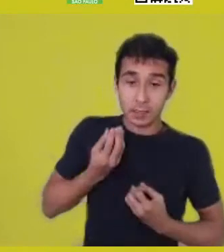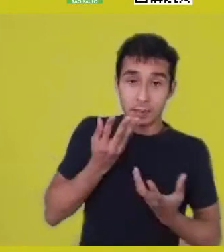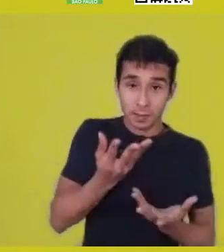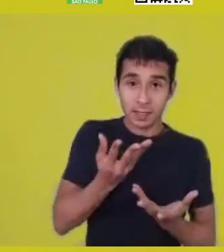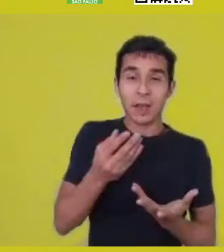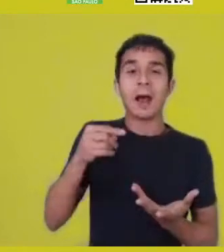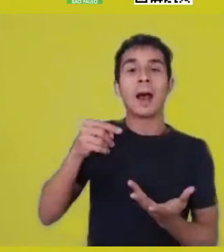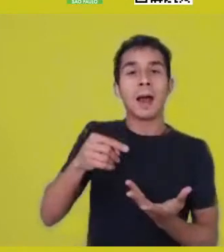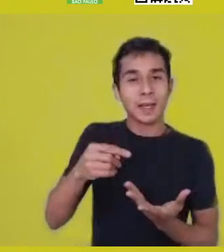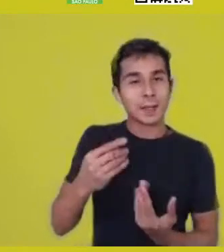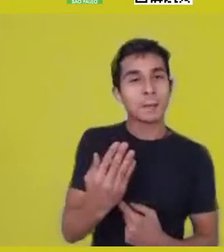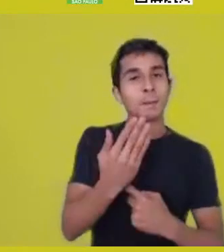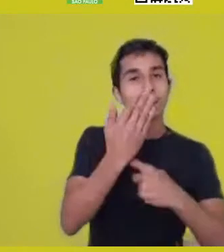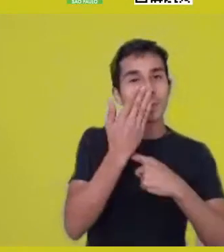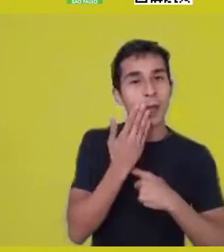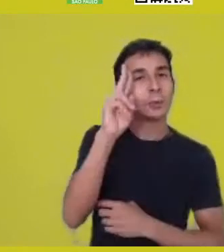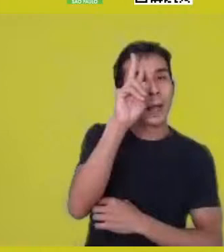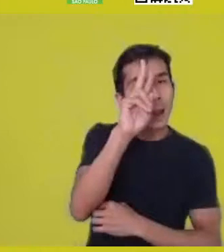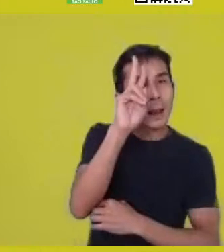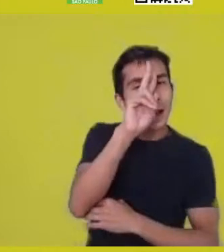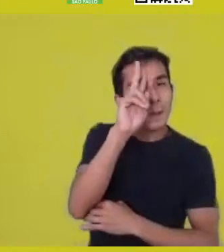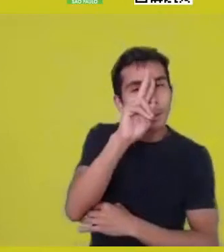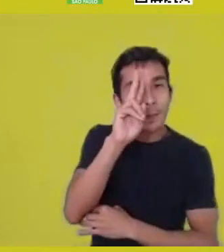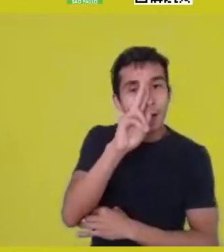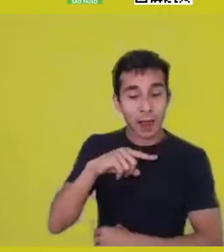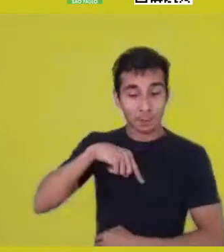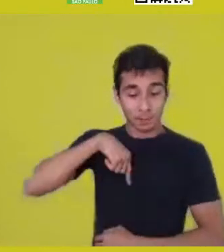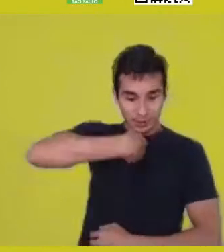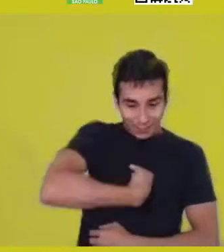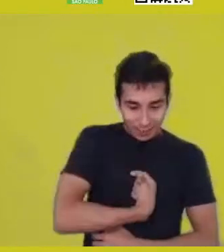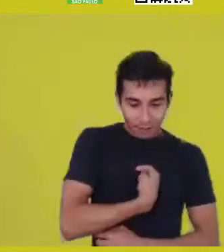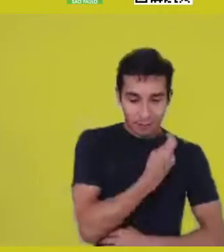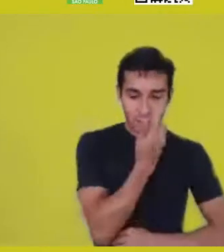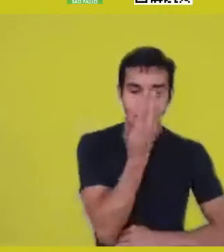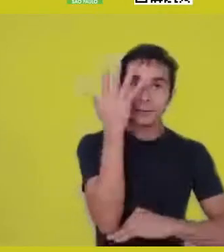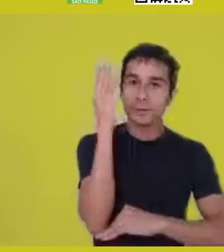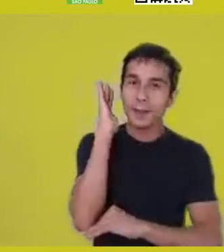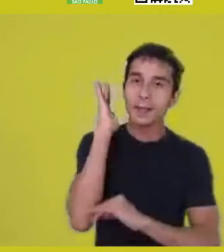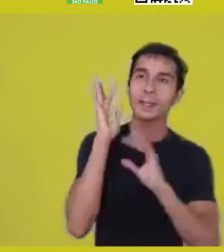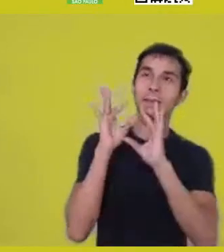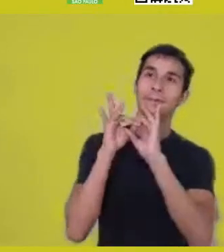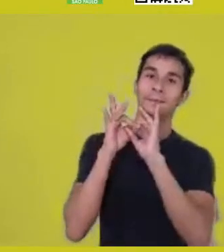And remind us, of course, from an aesthetic viewpoint.